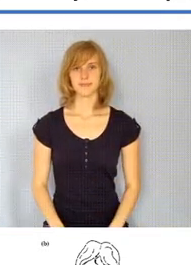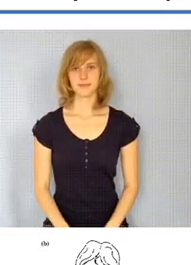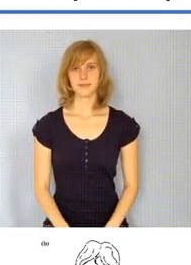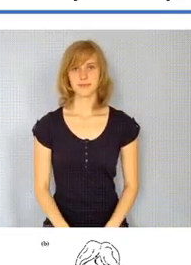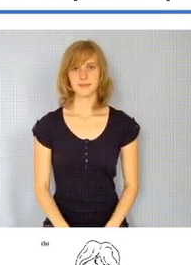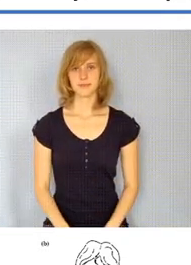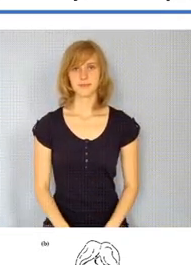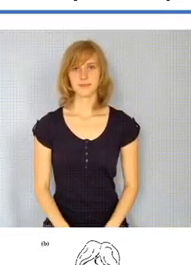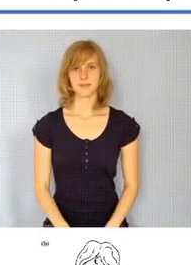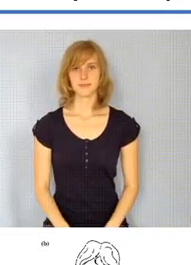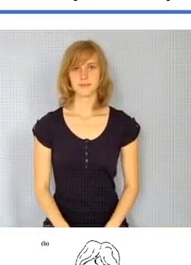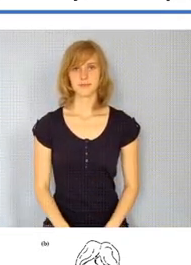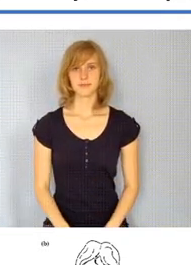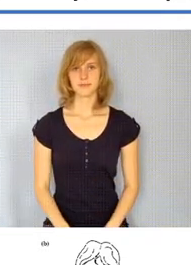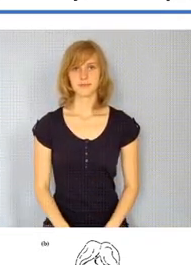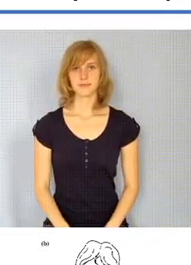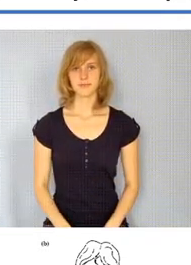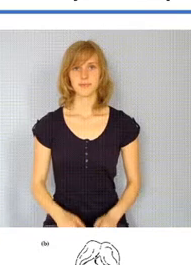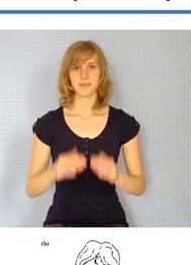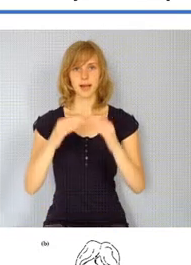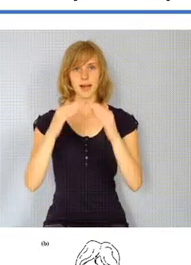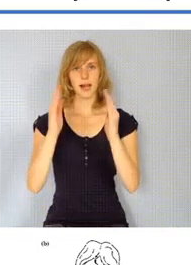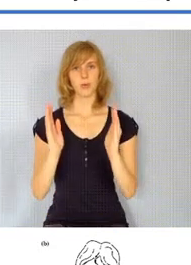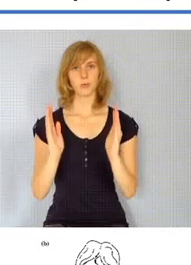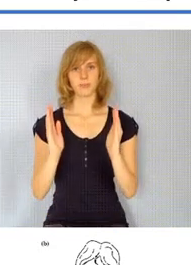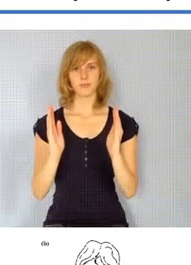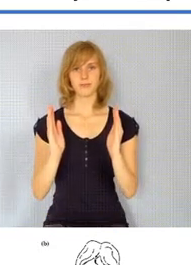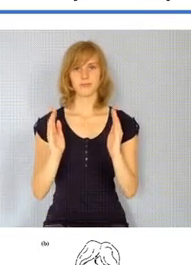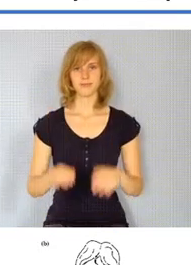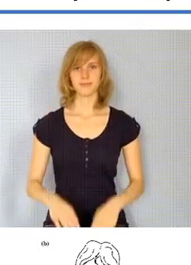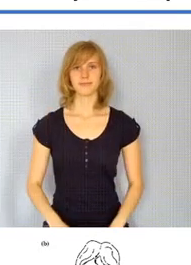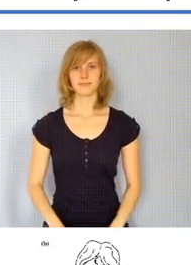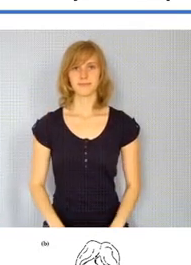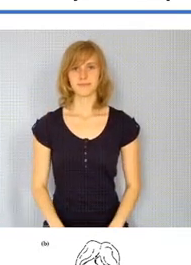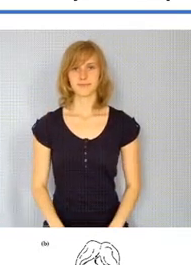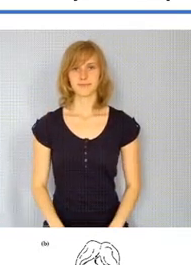so the sign is in a neutral location around the neck and chest it's not for